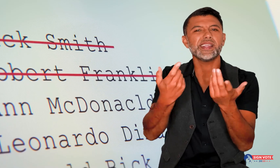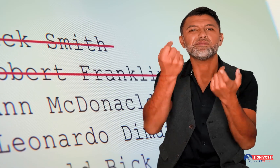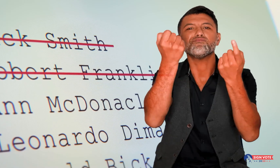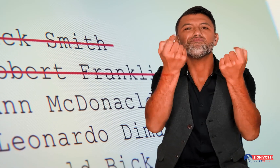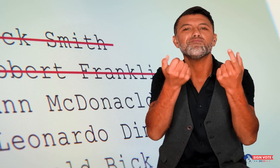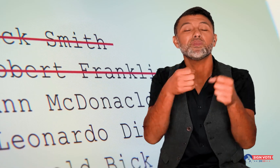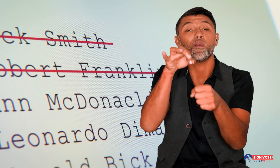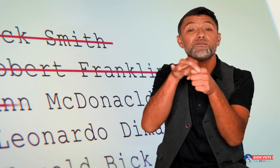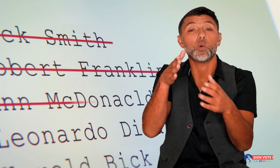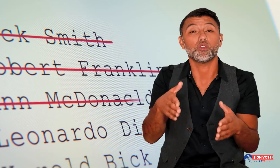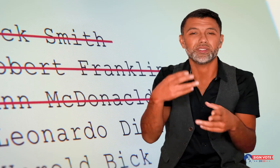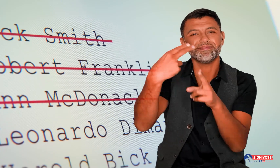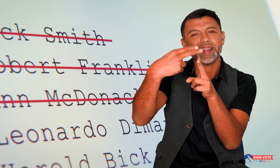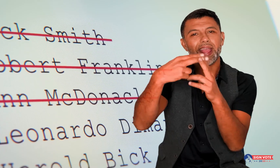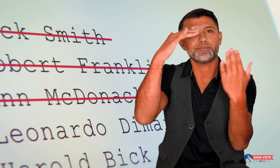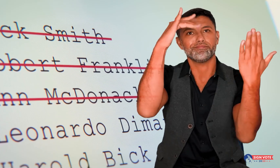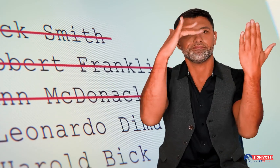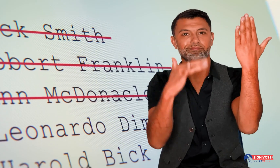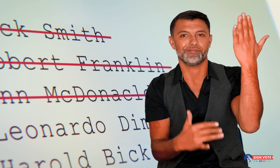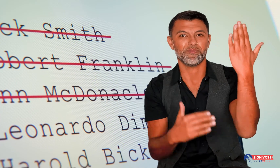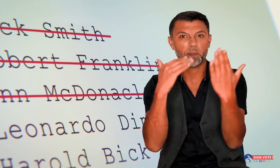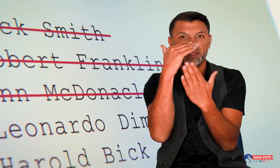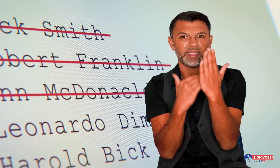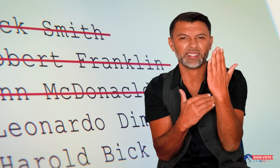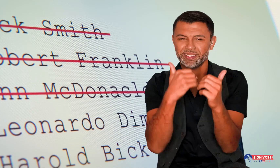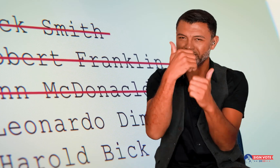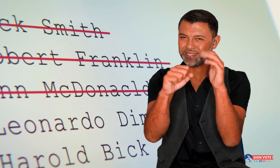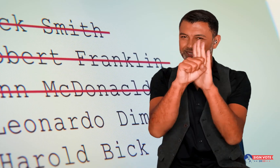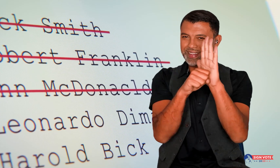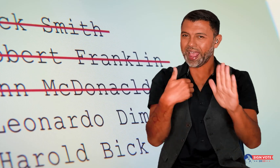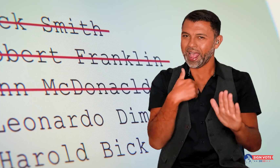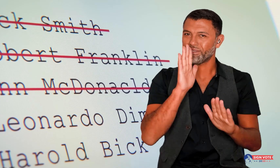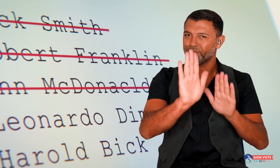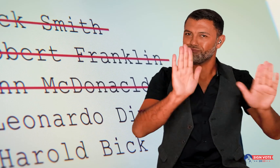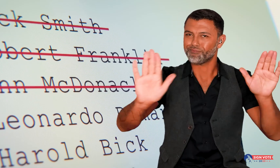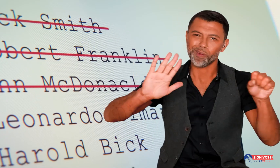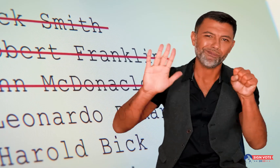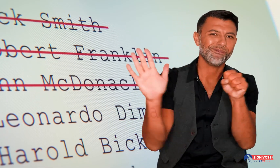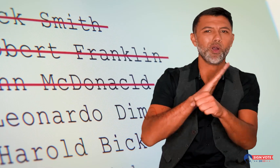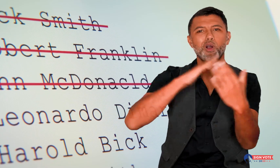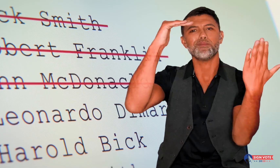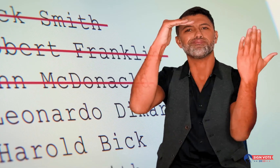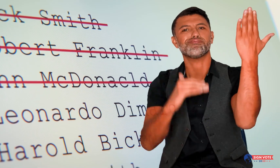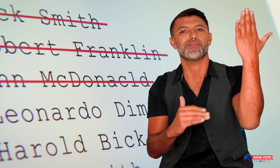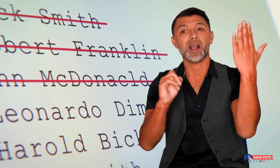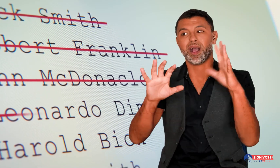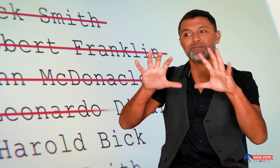This means eliminating people's names from the voter rolls. Each state has a full list